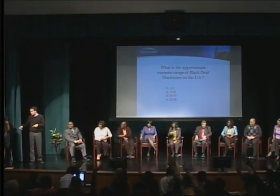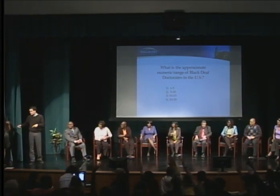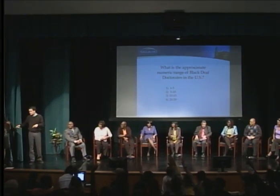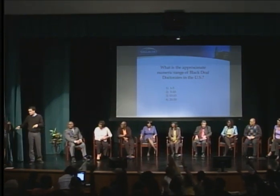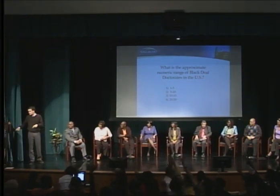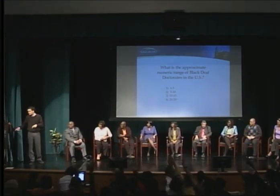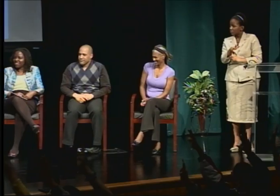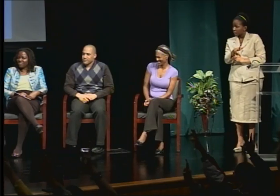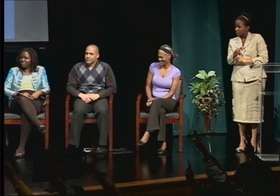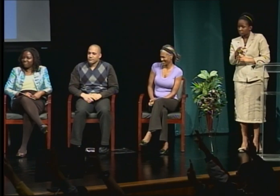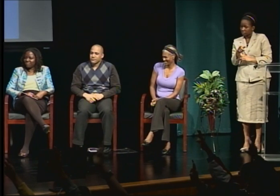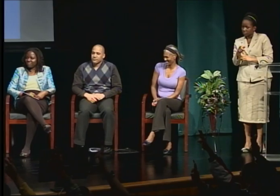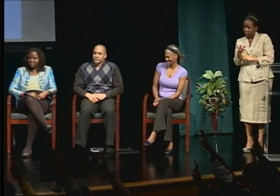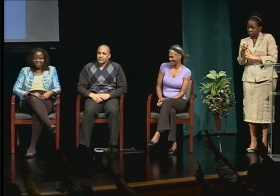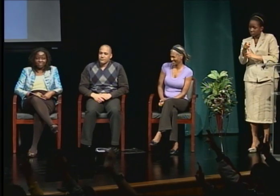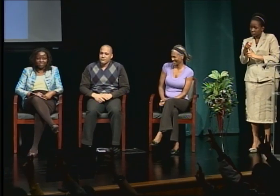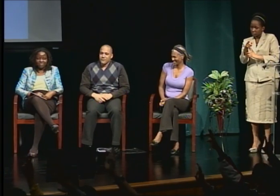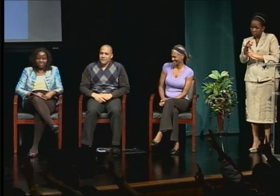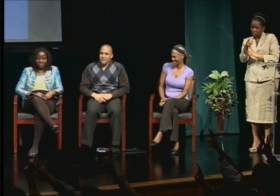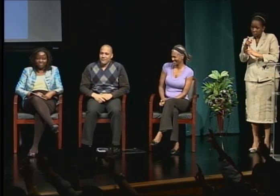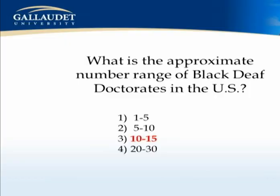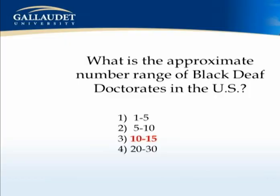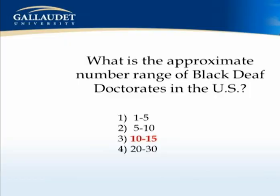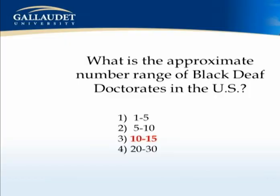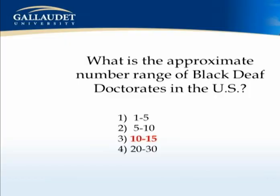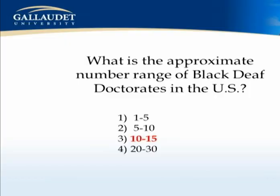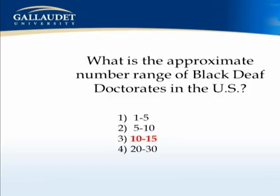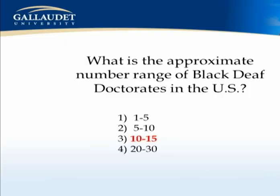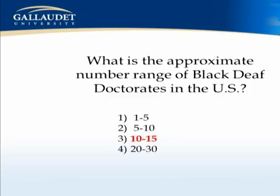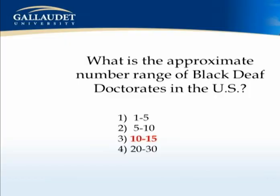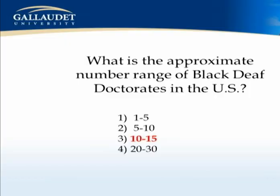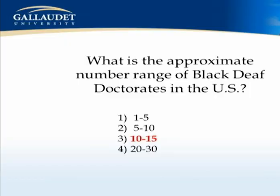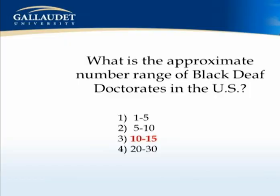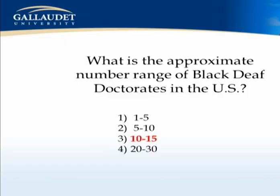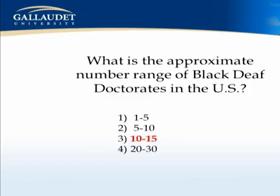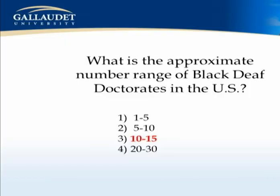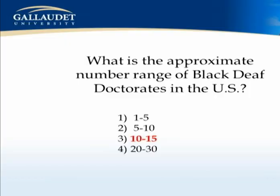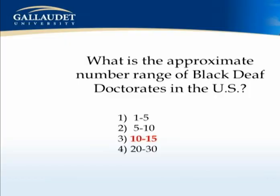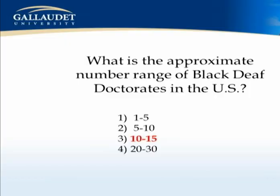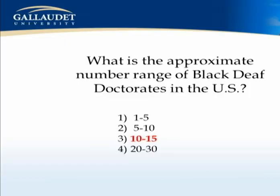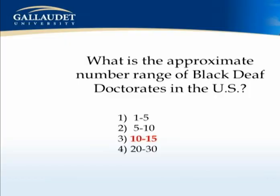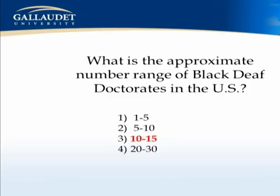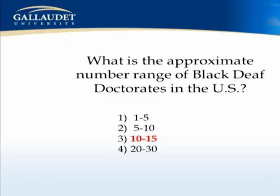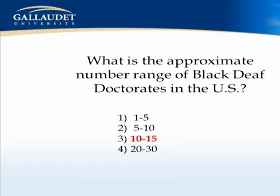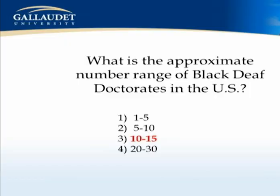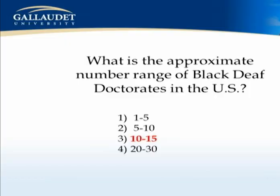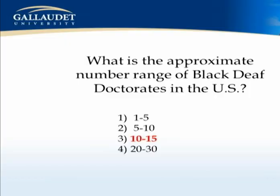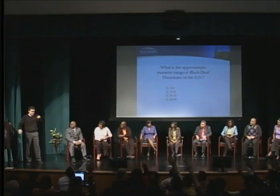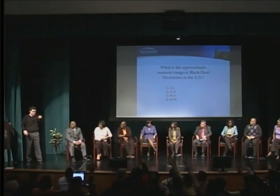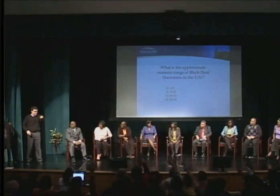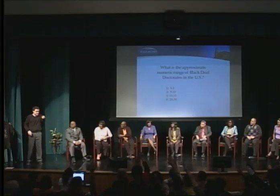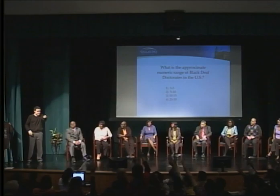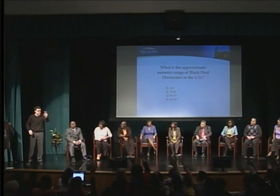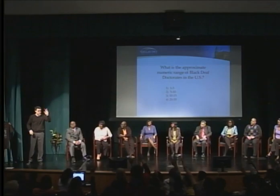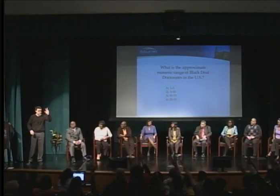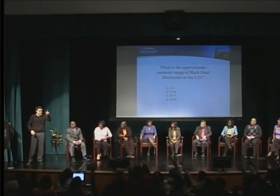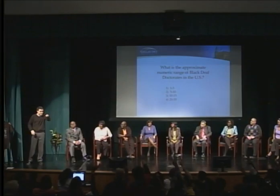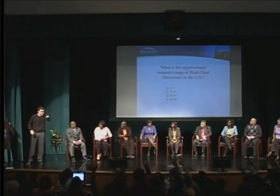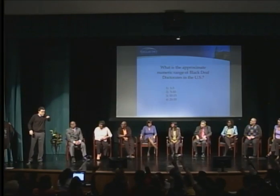No. 3. All right. Come on up. No. 3.